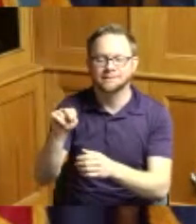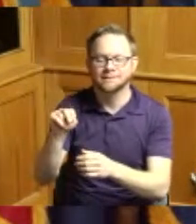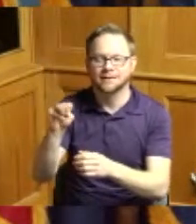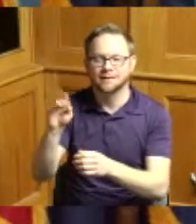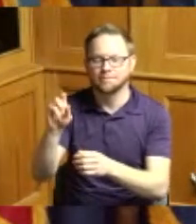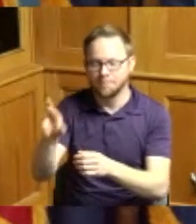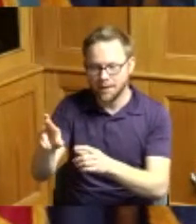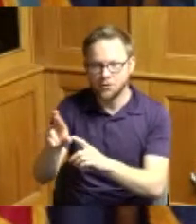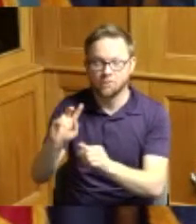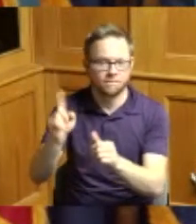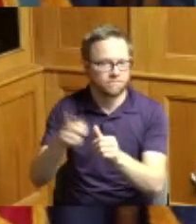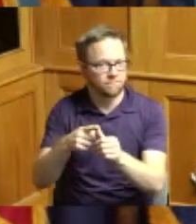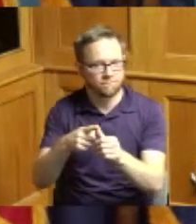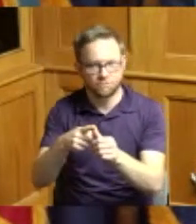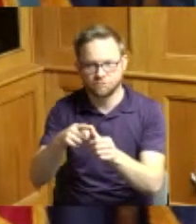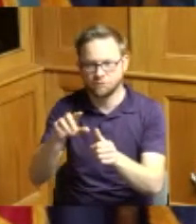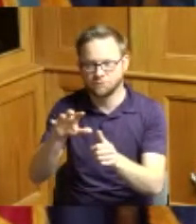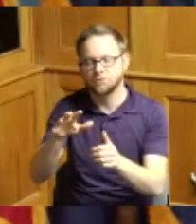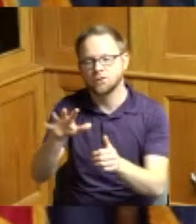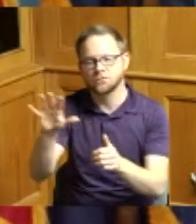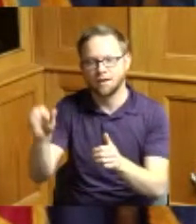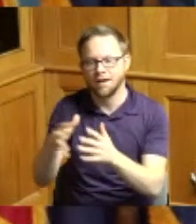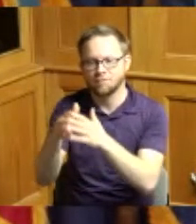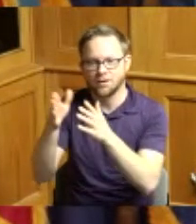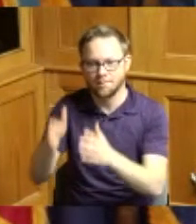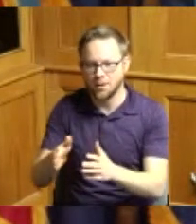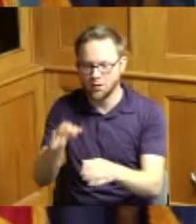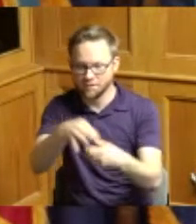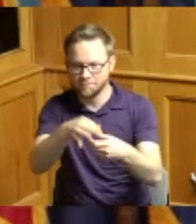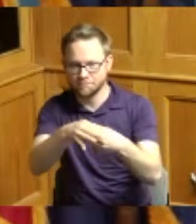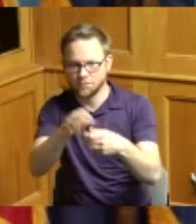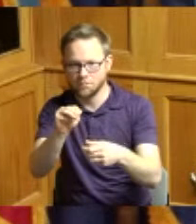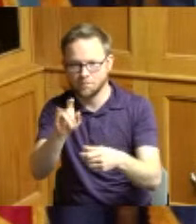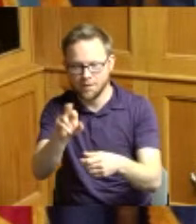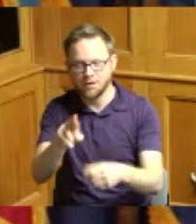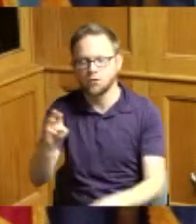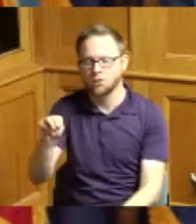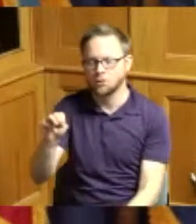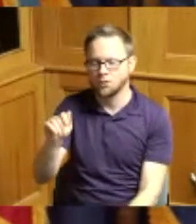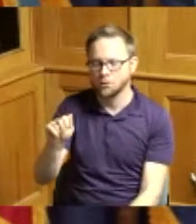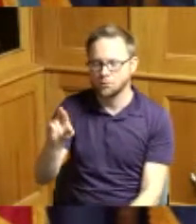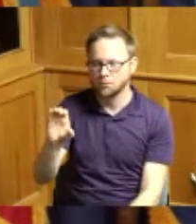first African-American directly elected Mayor mark Mallory is here Hamilton yes